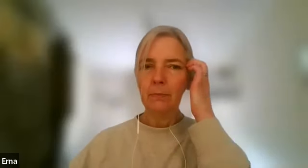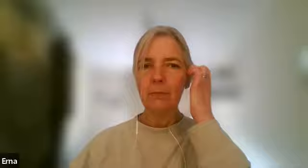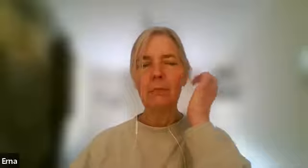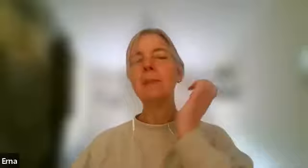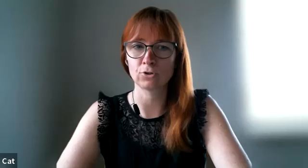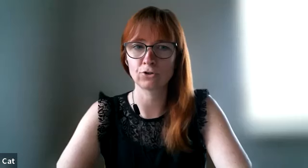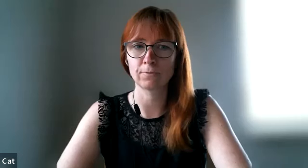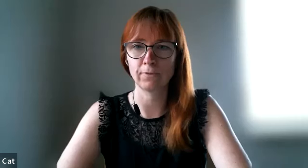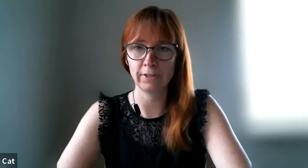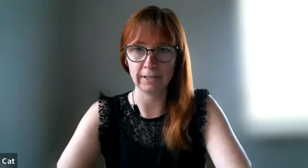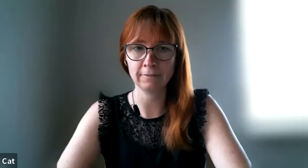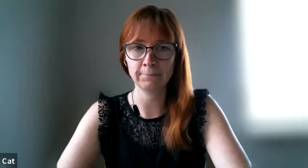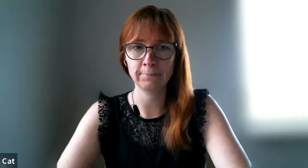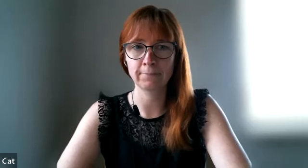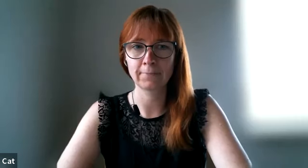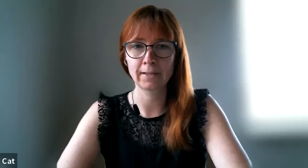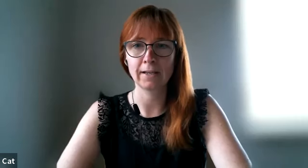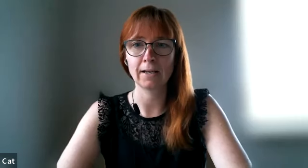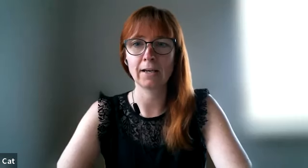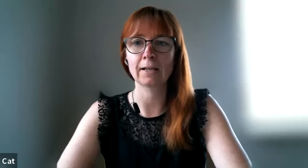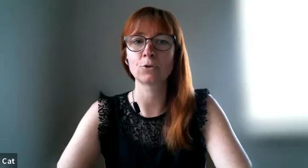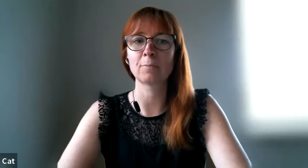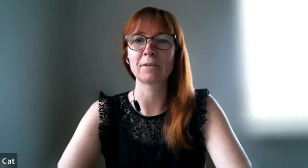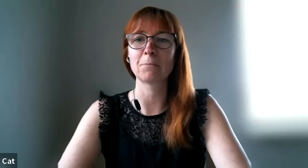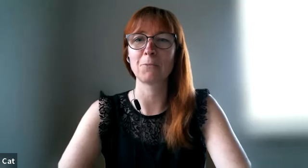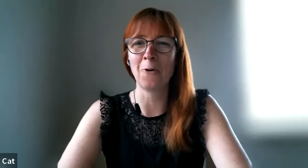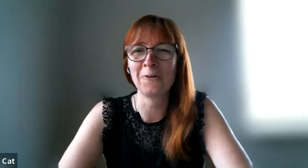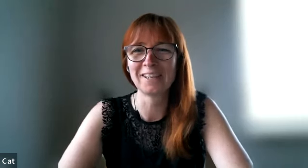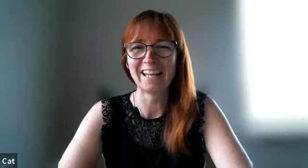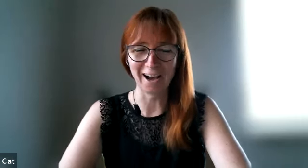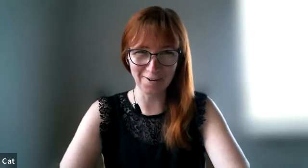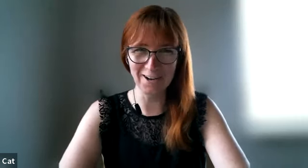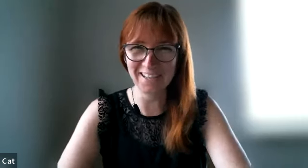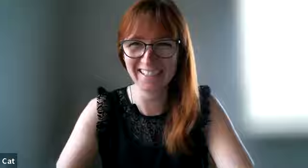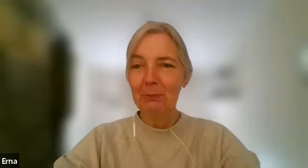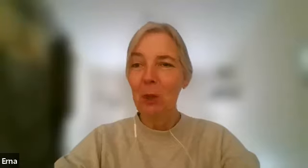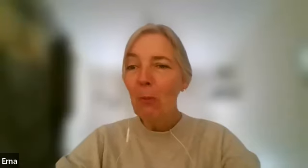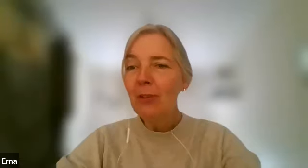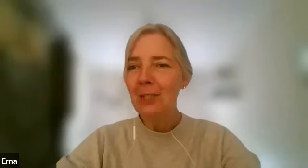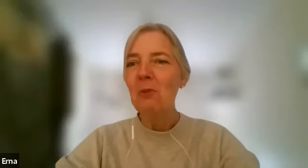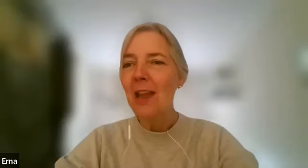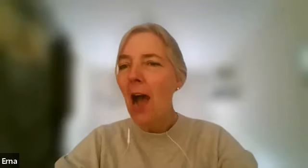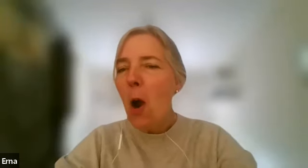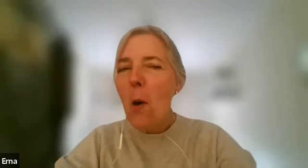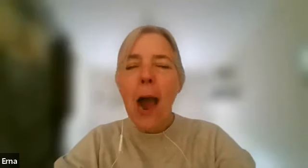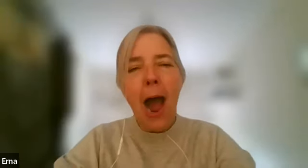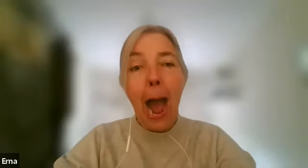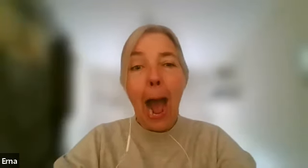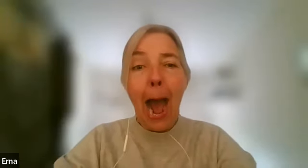as much then i know a bit more as we hopefully know because i've read the book